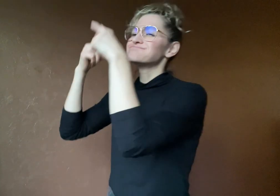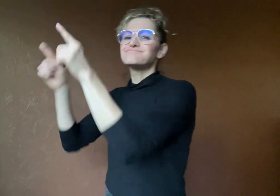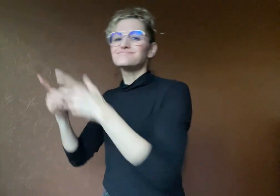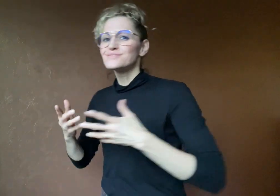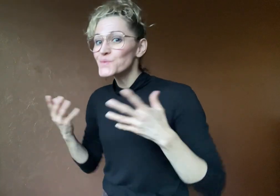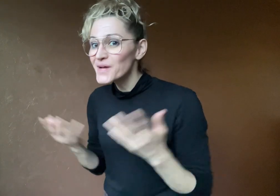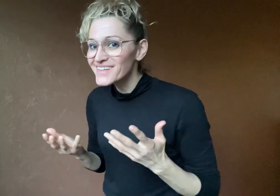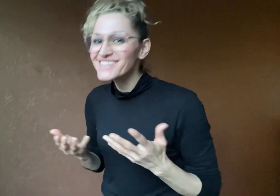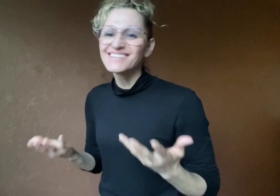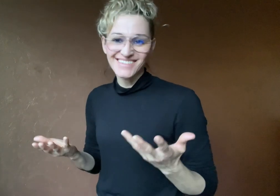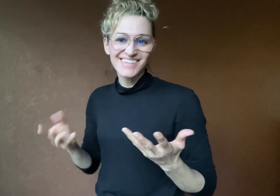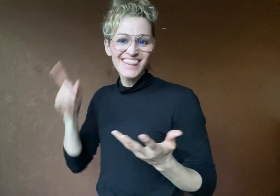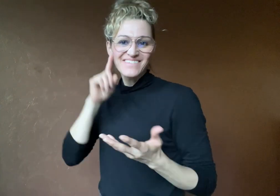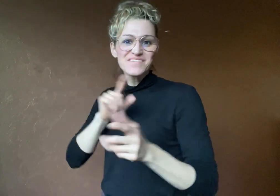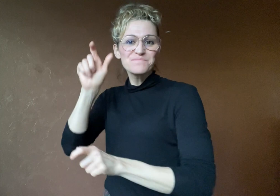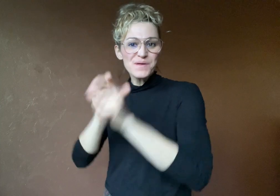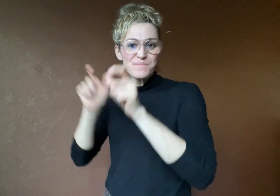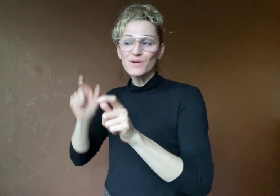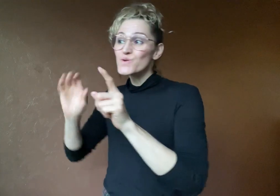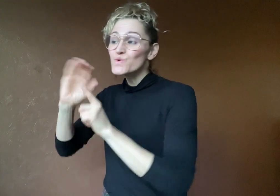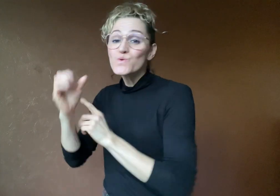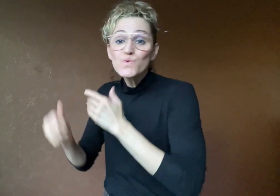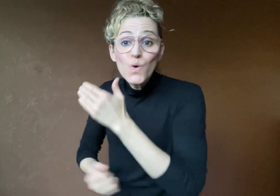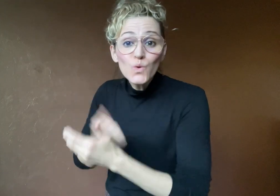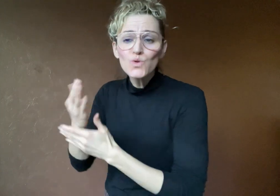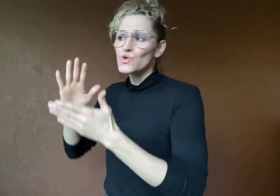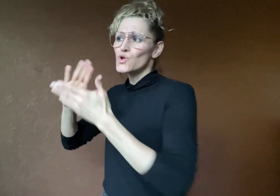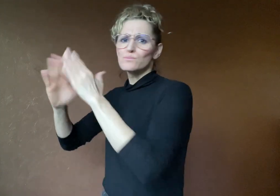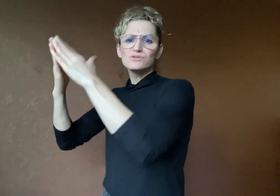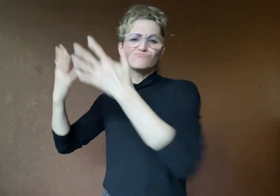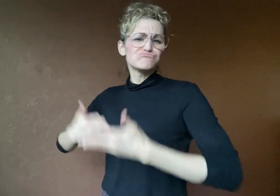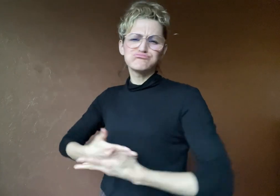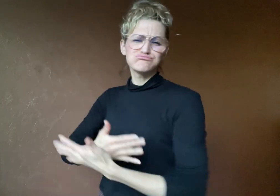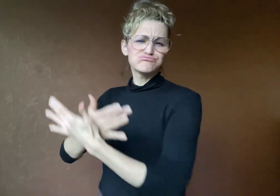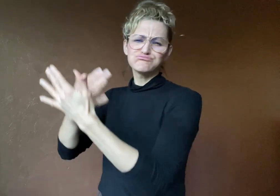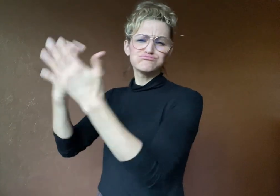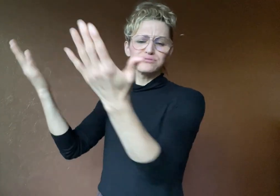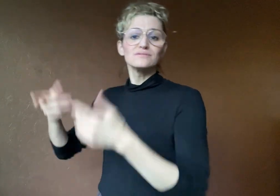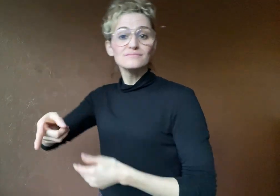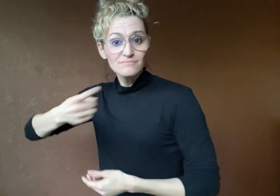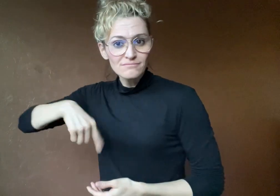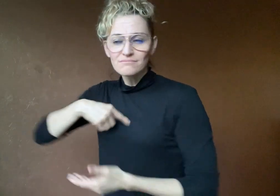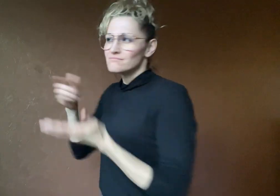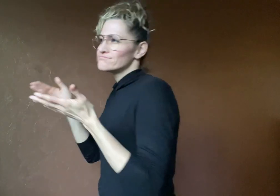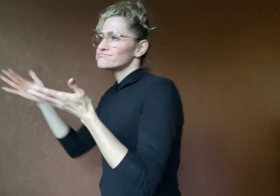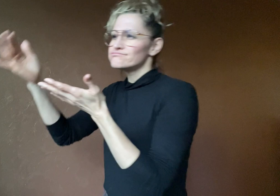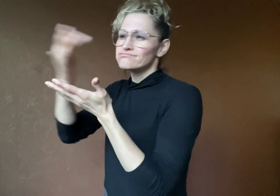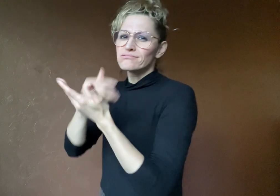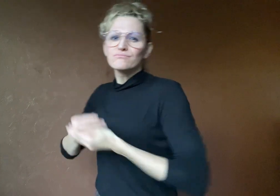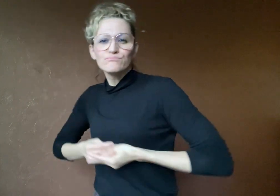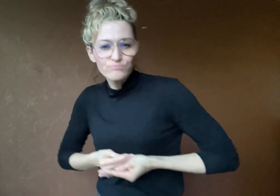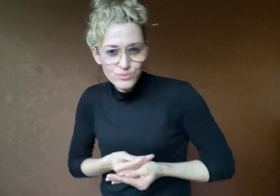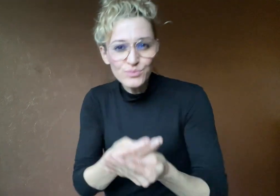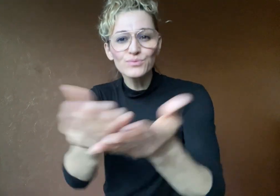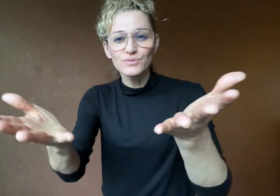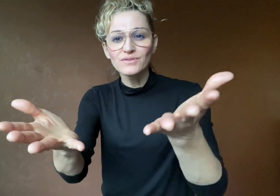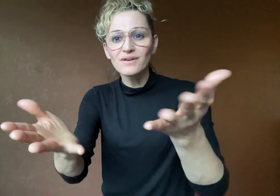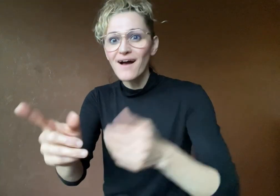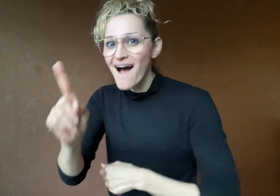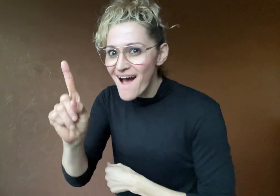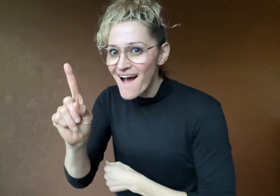about Deaf people, culture, and communities around the world.